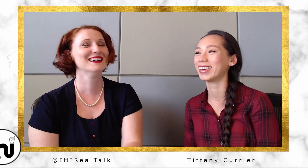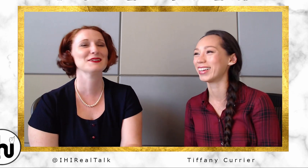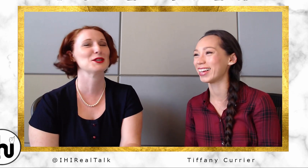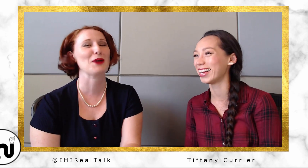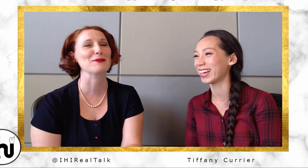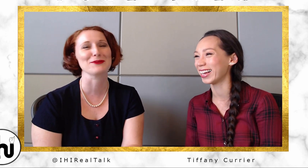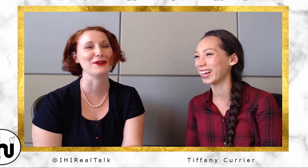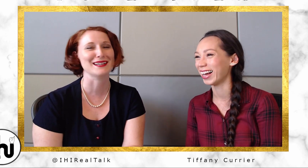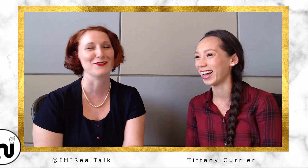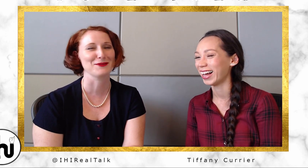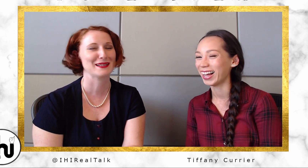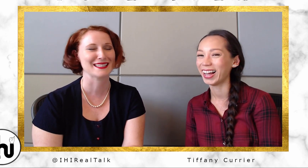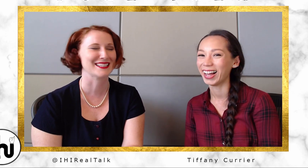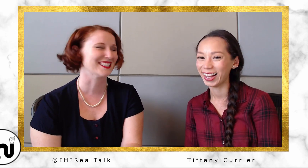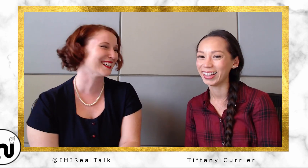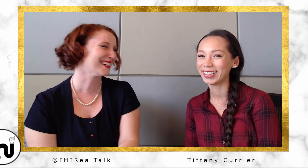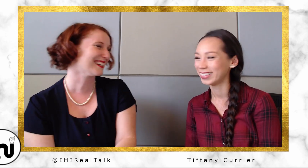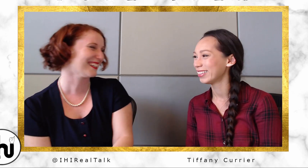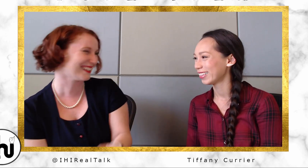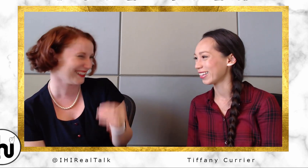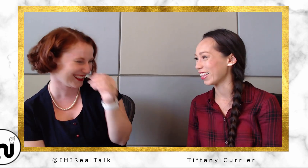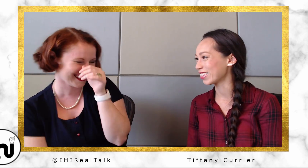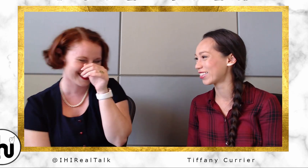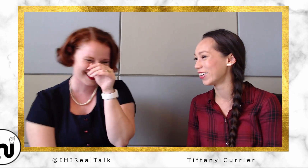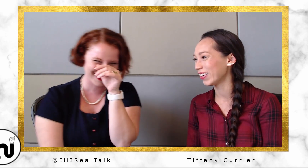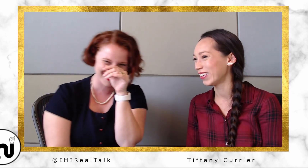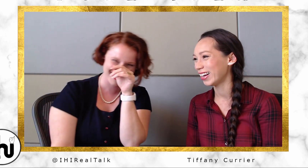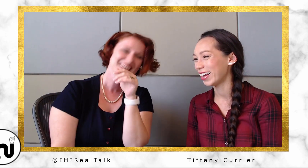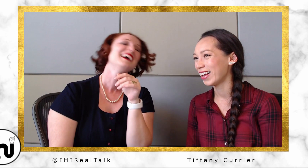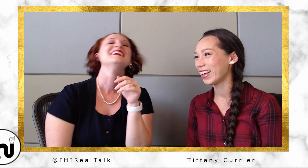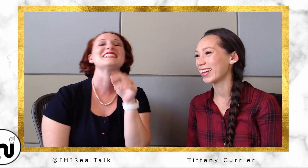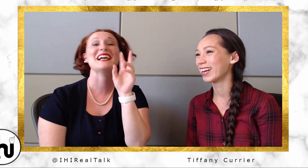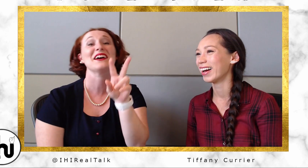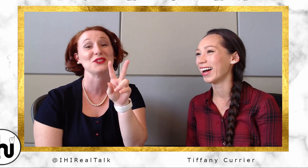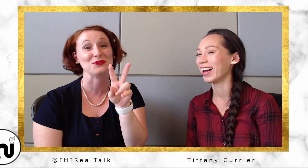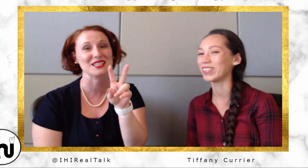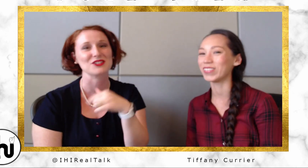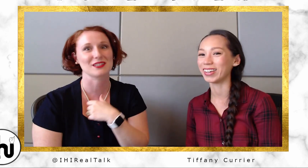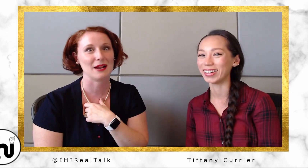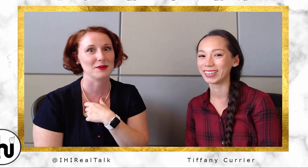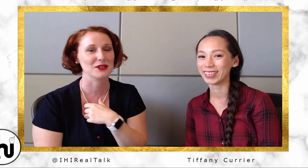She probably wrote it down for my sister. Cuz I have two sisters, and I'm the middle